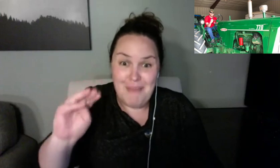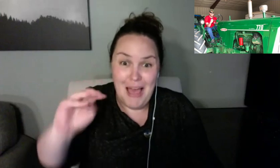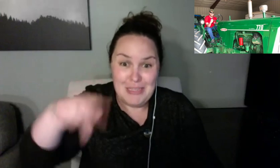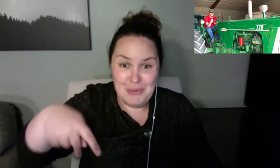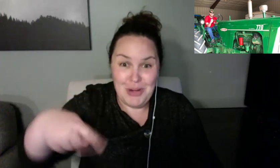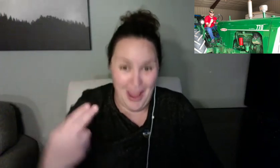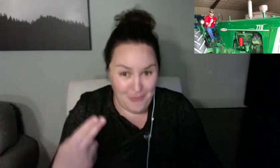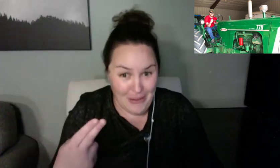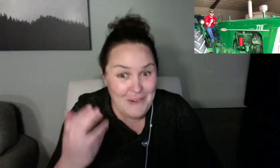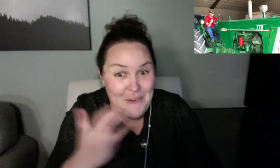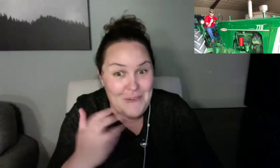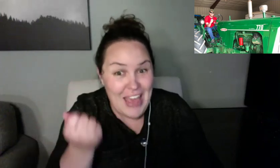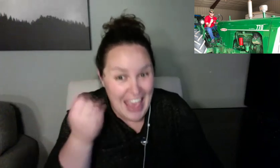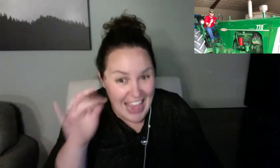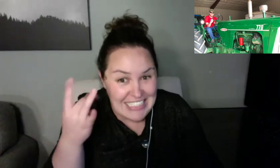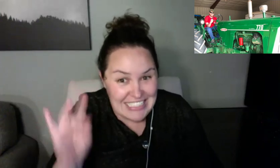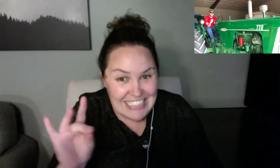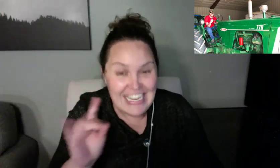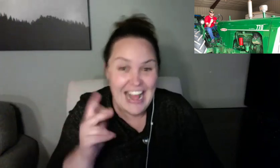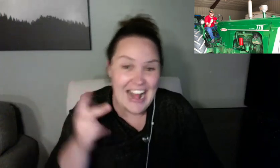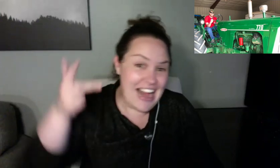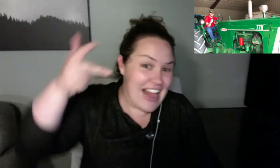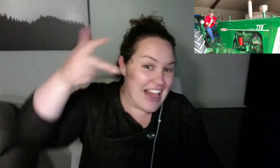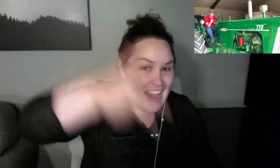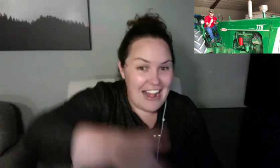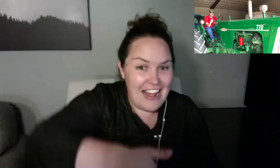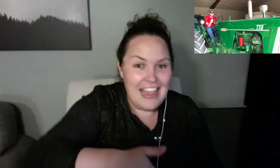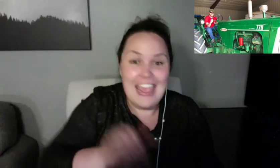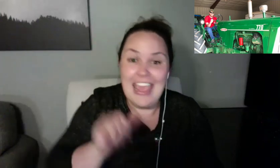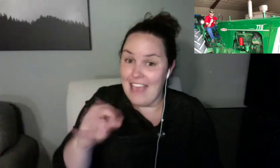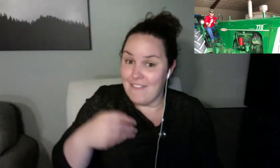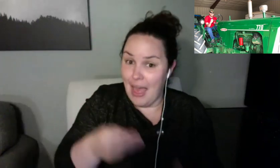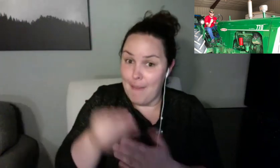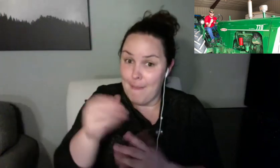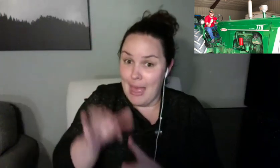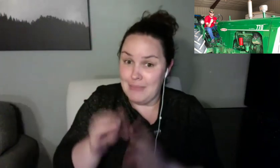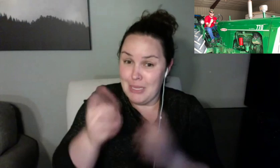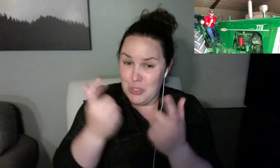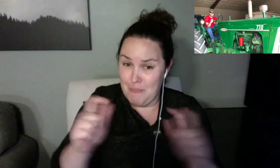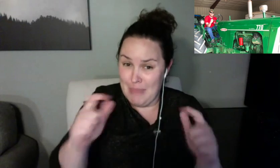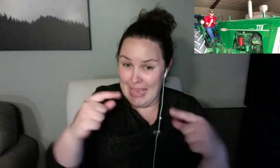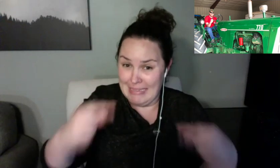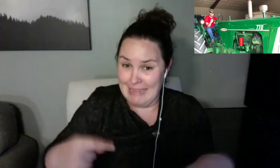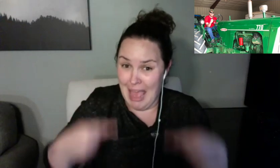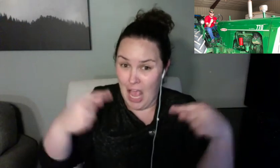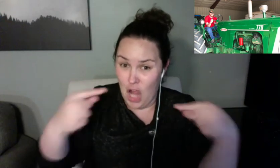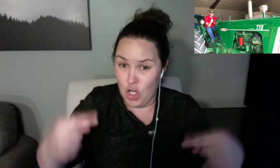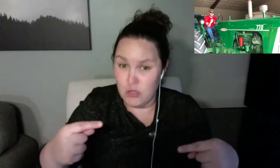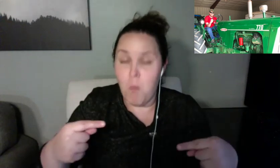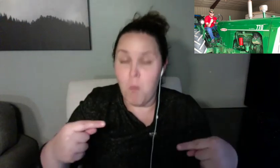and put it to background music. Because I don't know what to sing. Anyway, and then I had to decided what to draw.